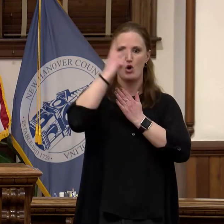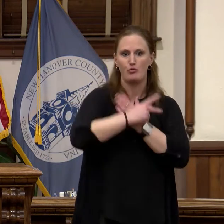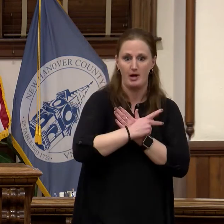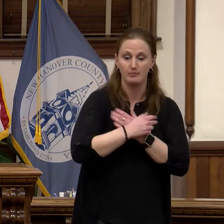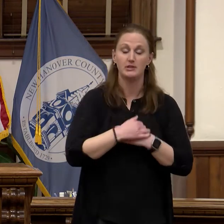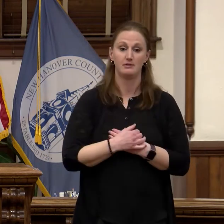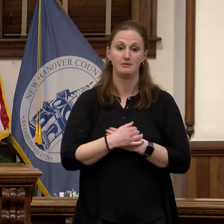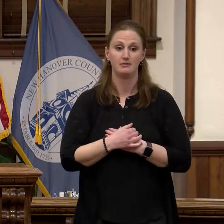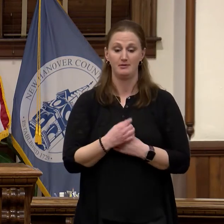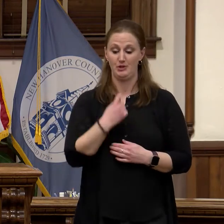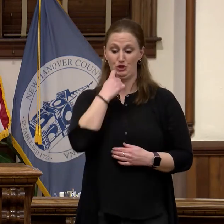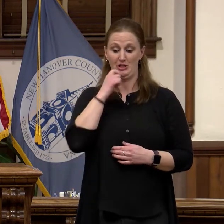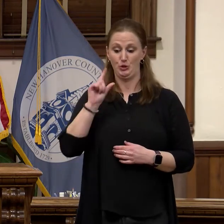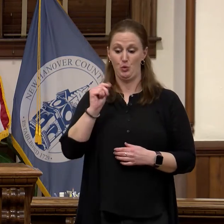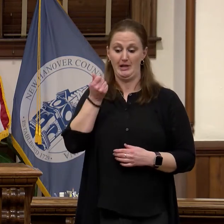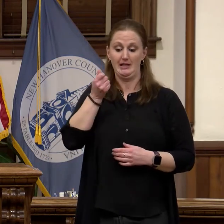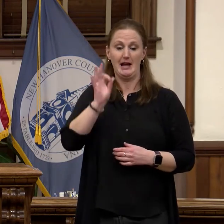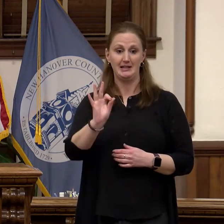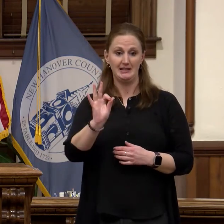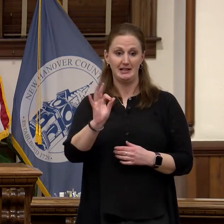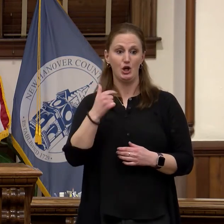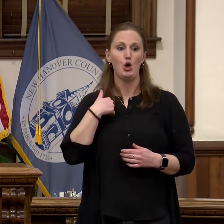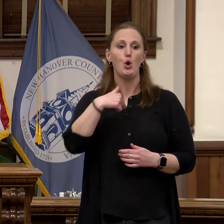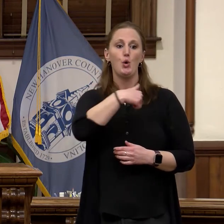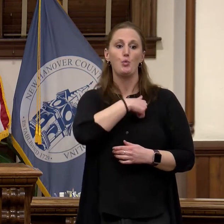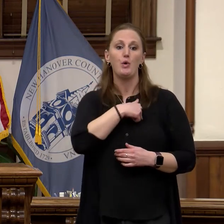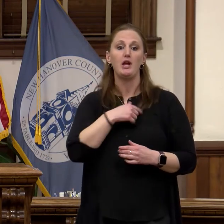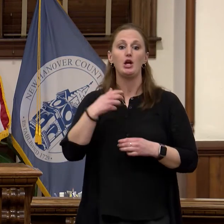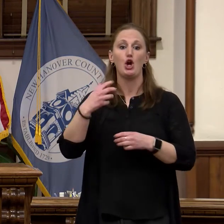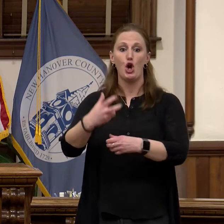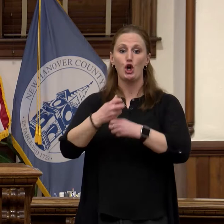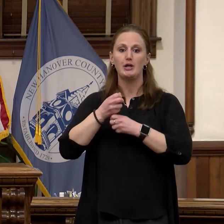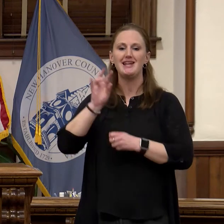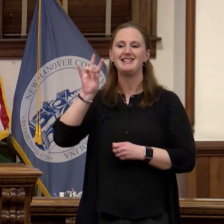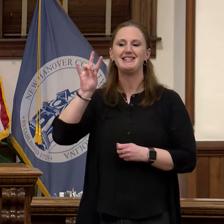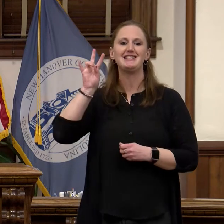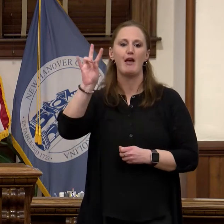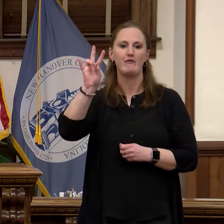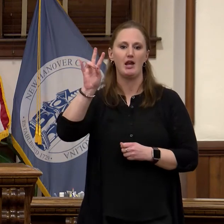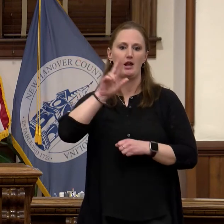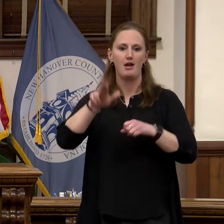2019 we earned seven national awards and I want to share those programs with you